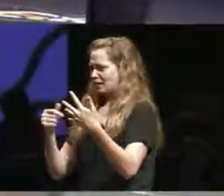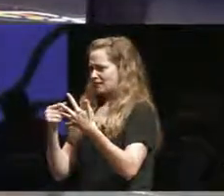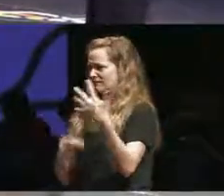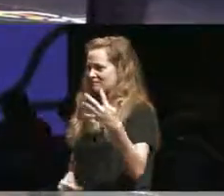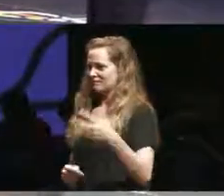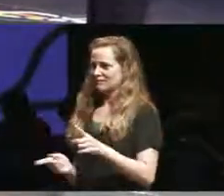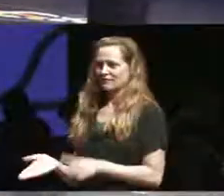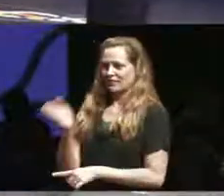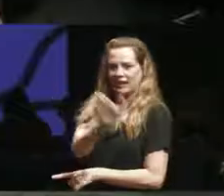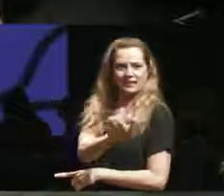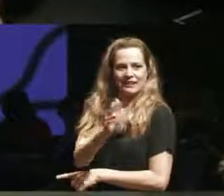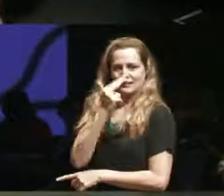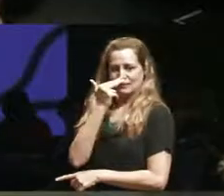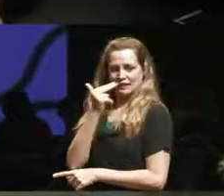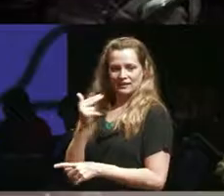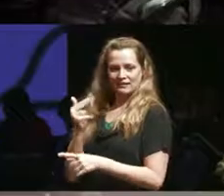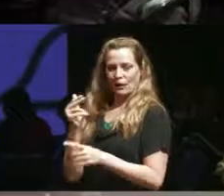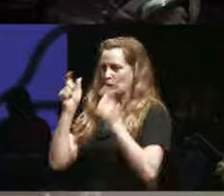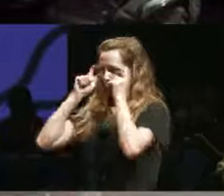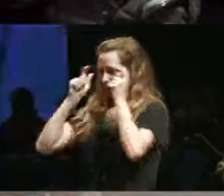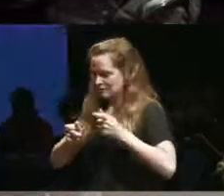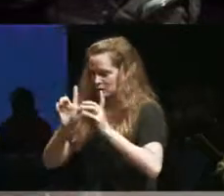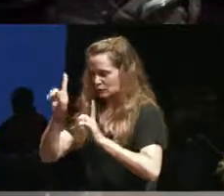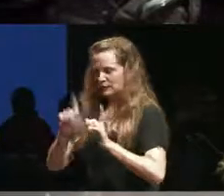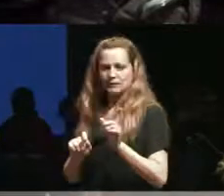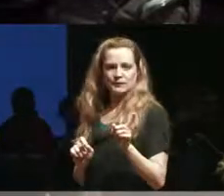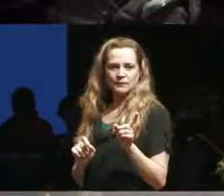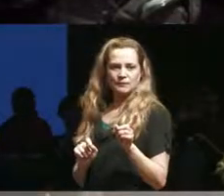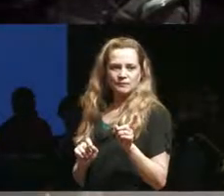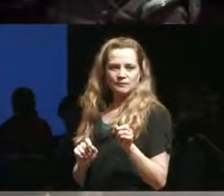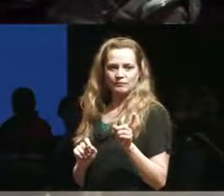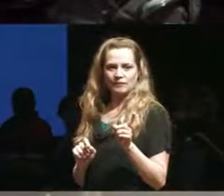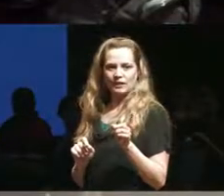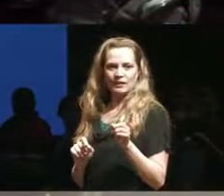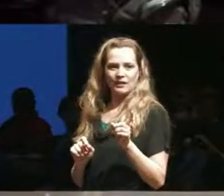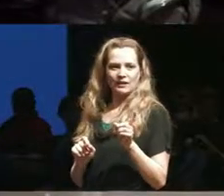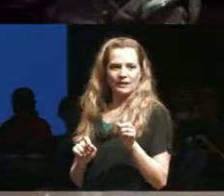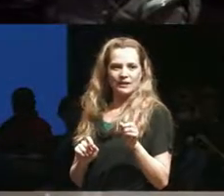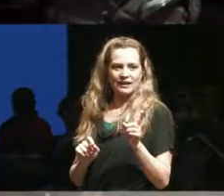I just wanted to add it on that oh there goes my glasses glasses fall into pieces there Tate oh by the way these are these are